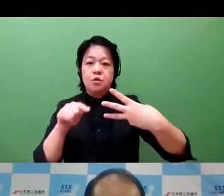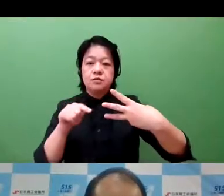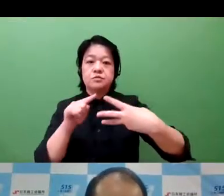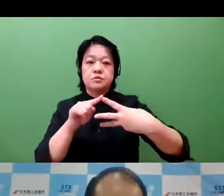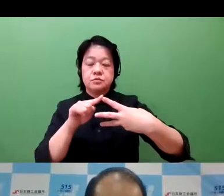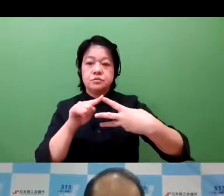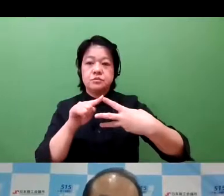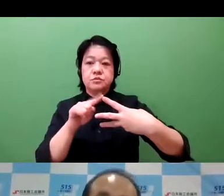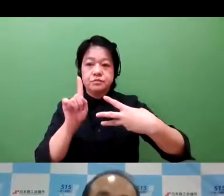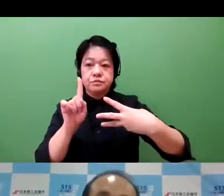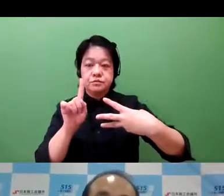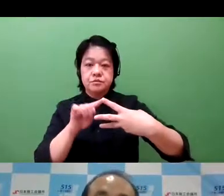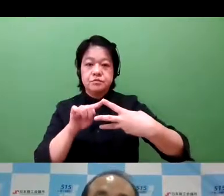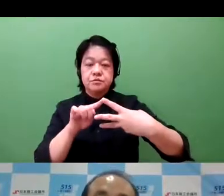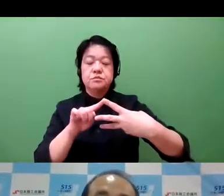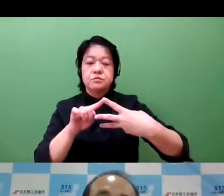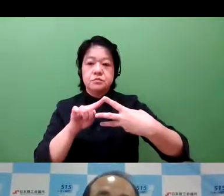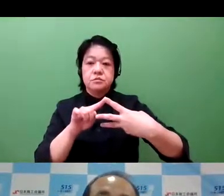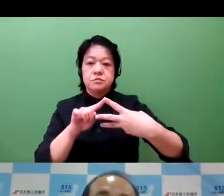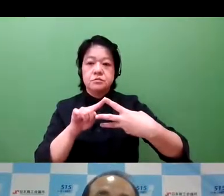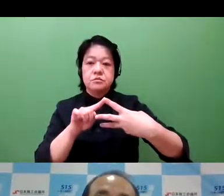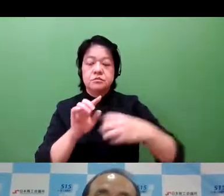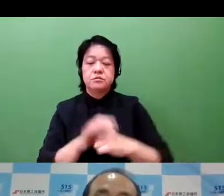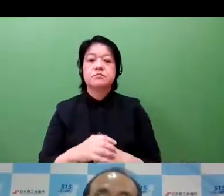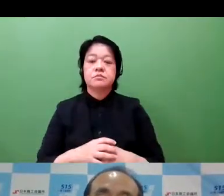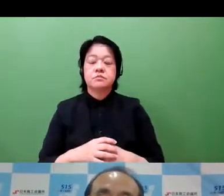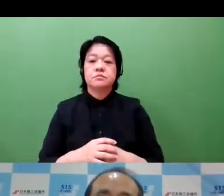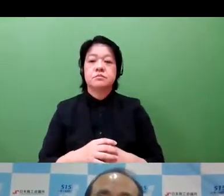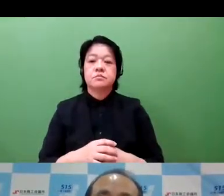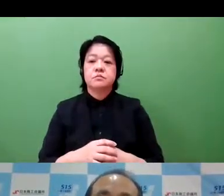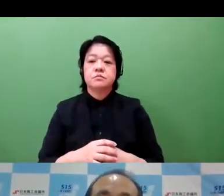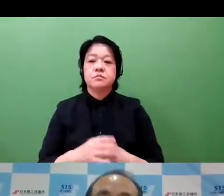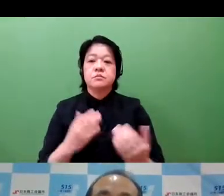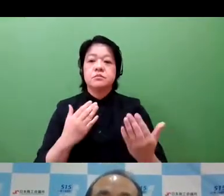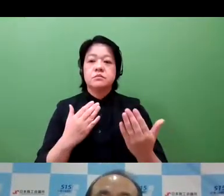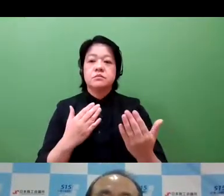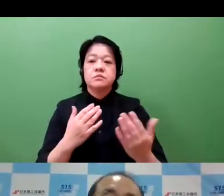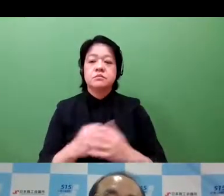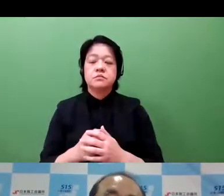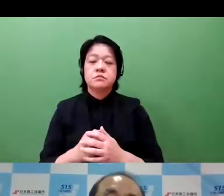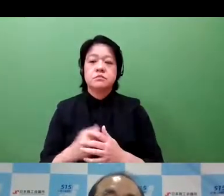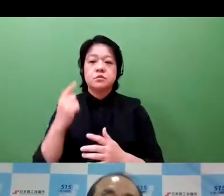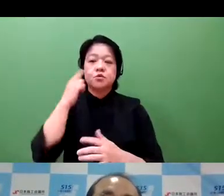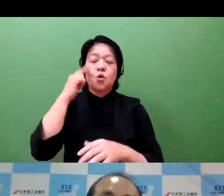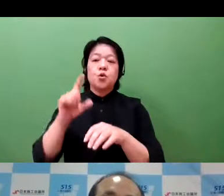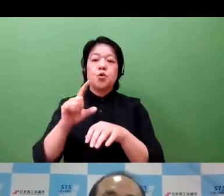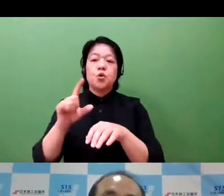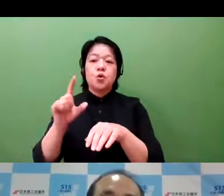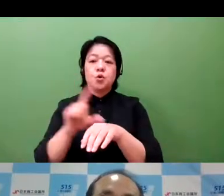the companies can be categorized into 3. And the first of which is the companies